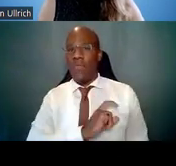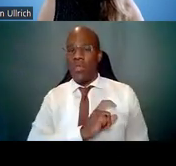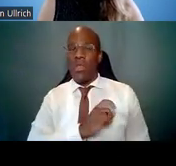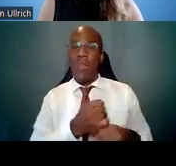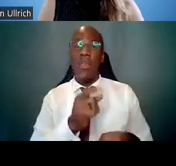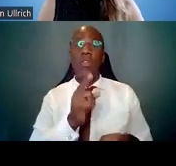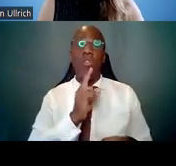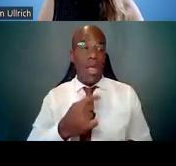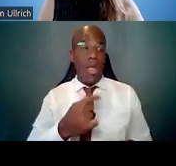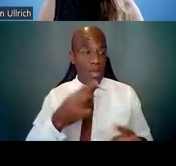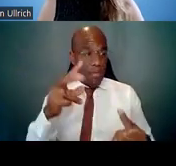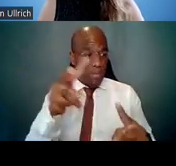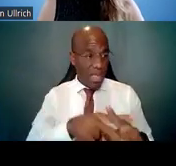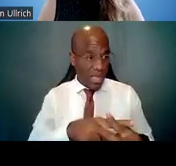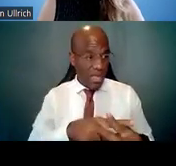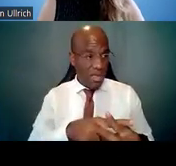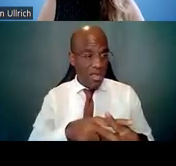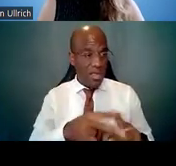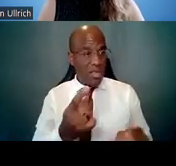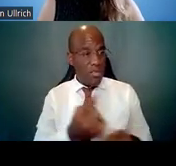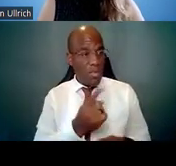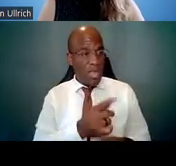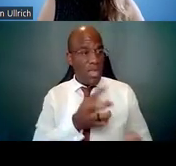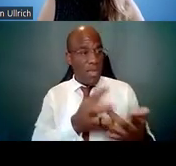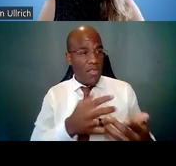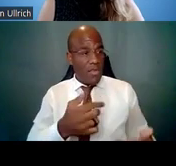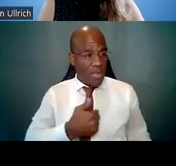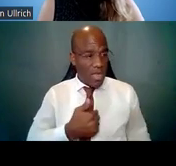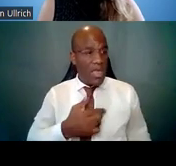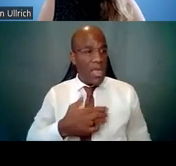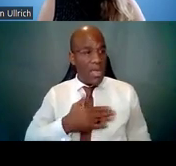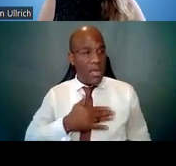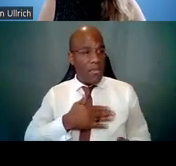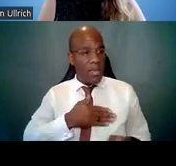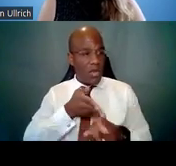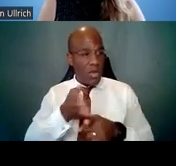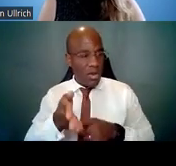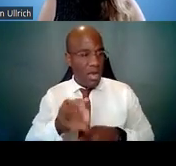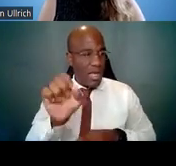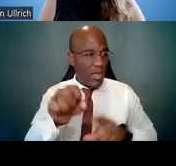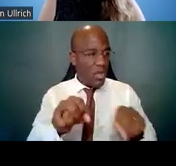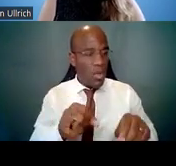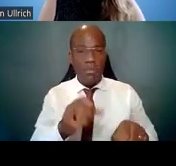is appropriate for you and your situation. So at the very bottom,